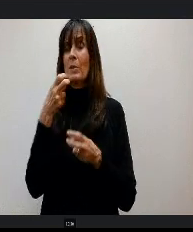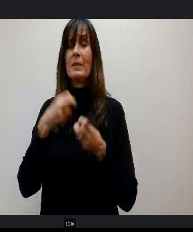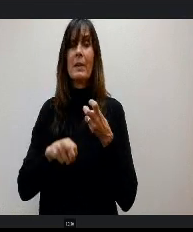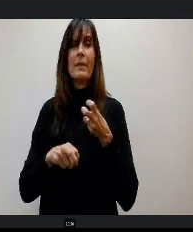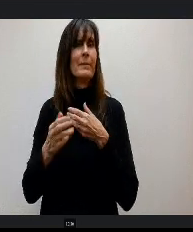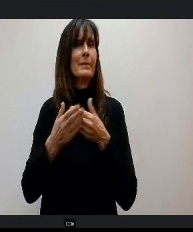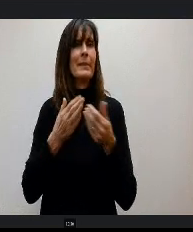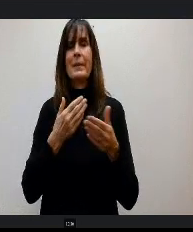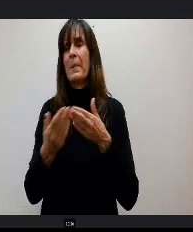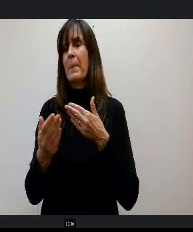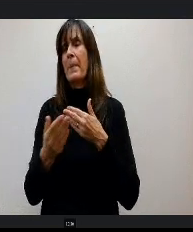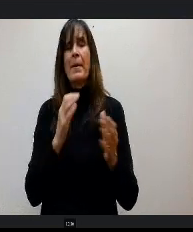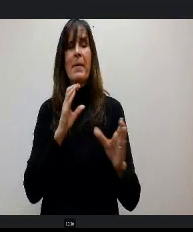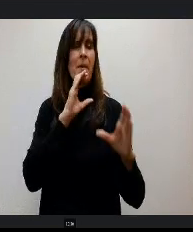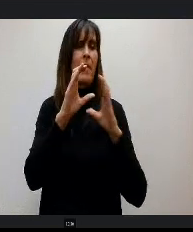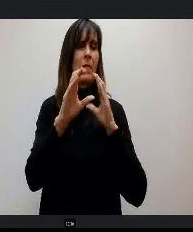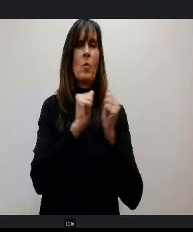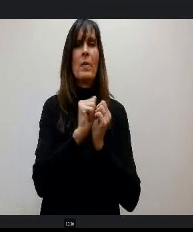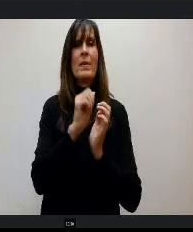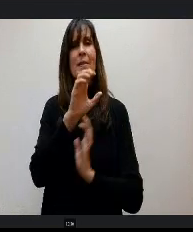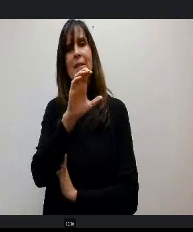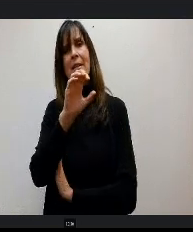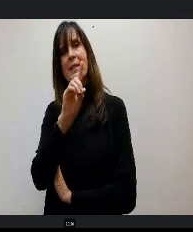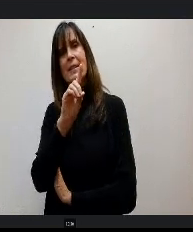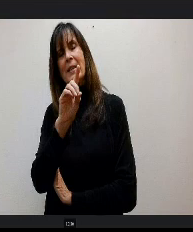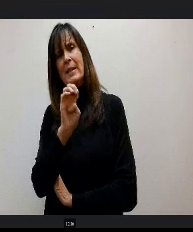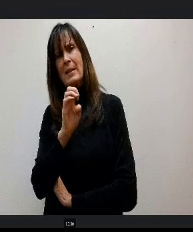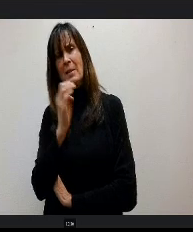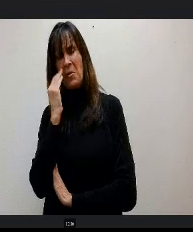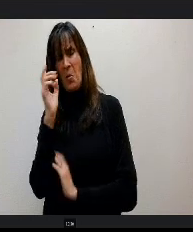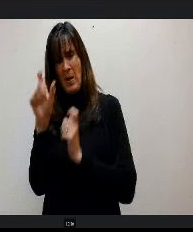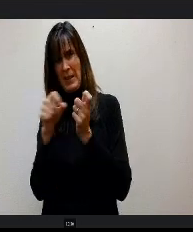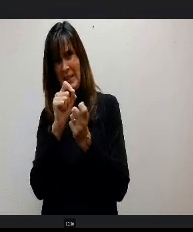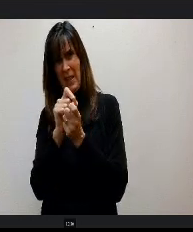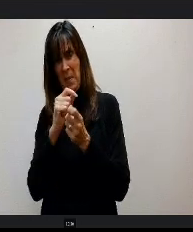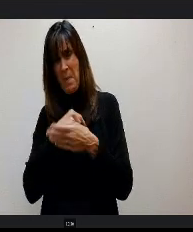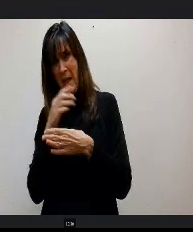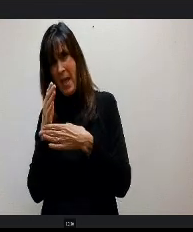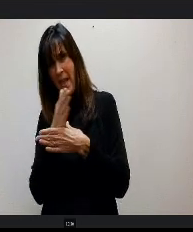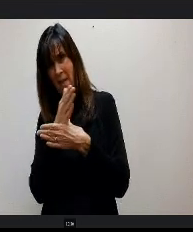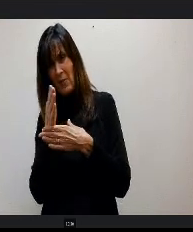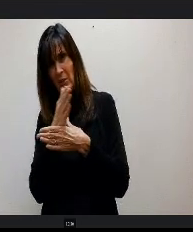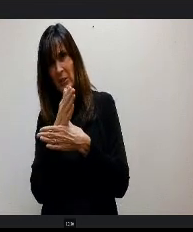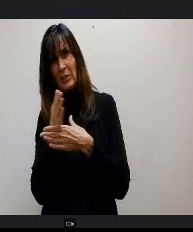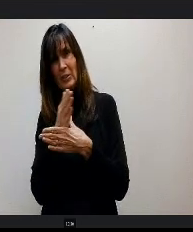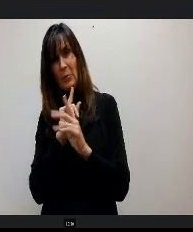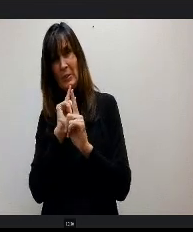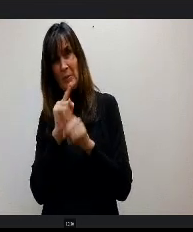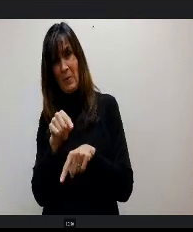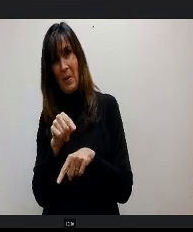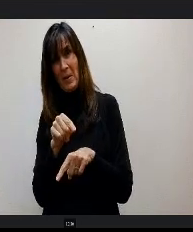s I've had with CDE, to tell me exactly what could my averaged response be next year. They say, well, we